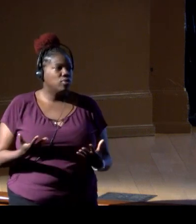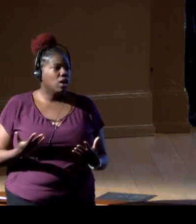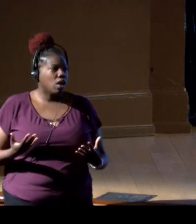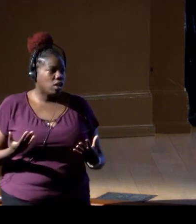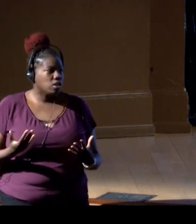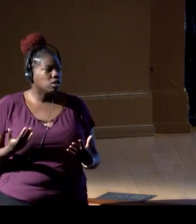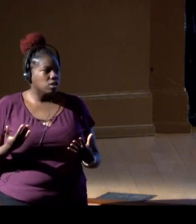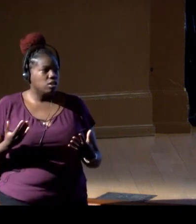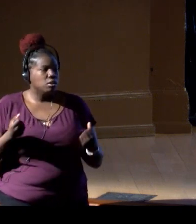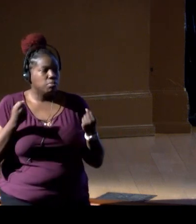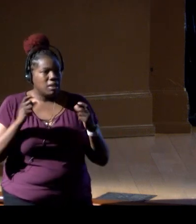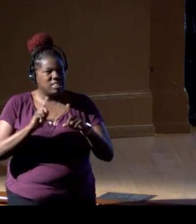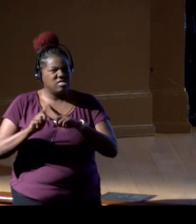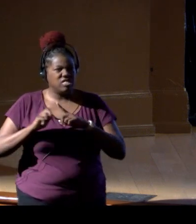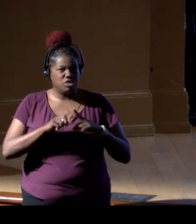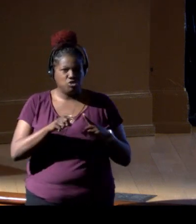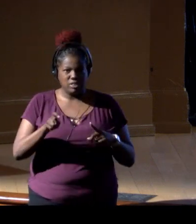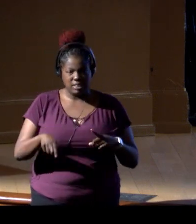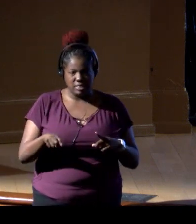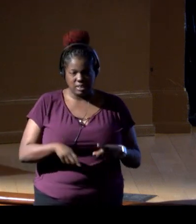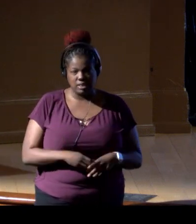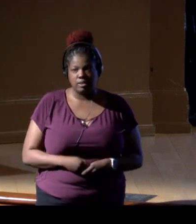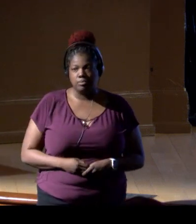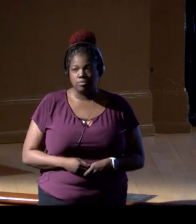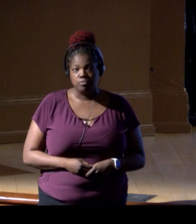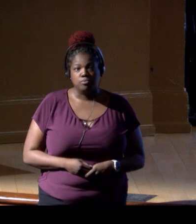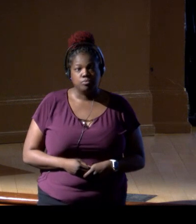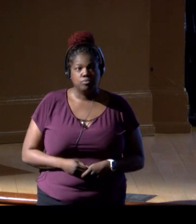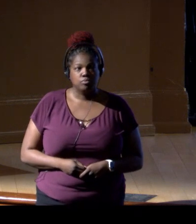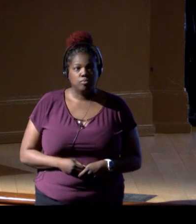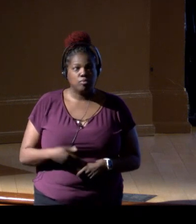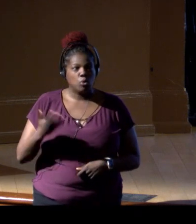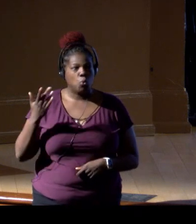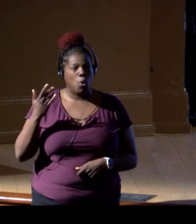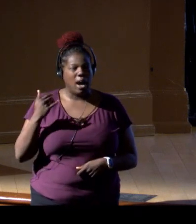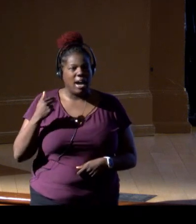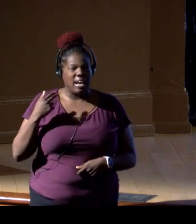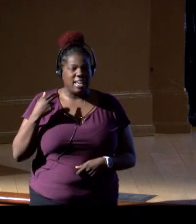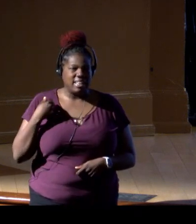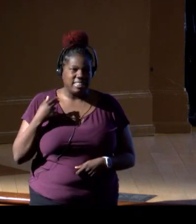on a lot of those needs. So why is the Navy involved? Why is ONR involved?